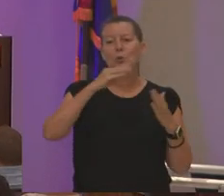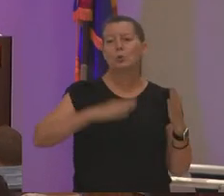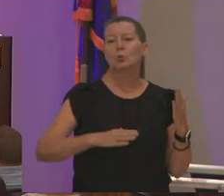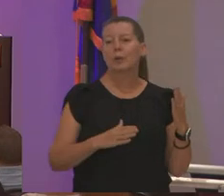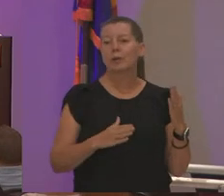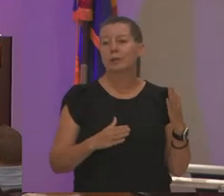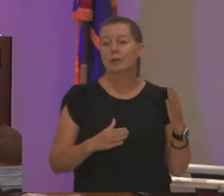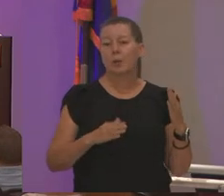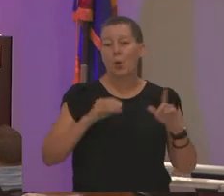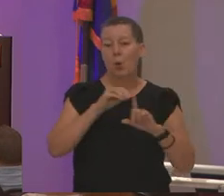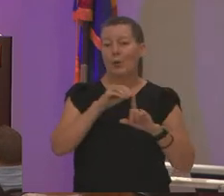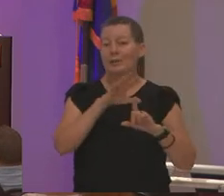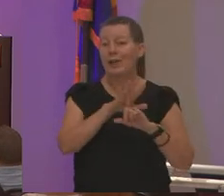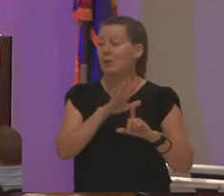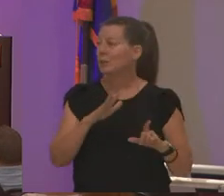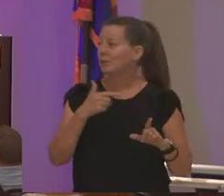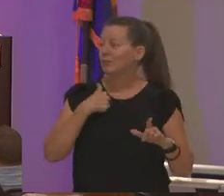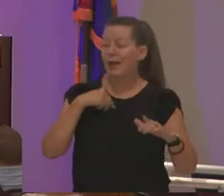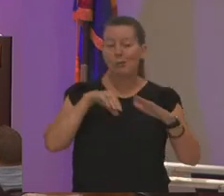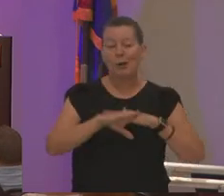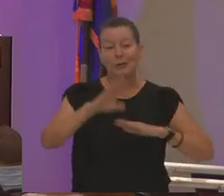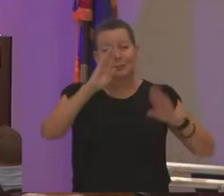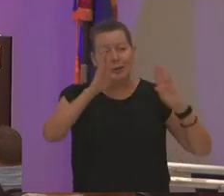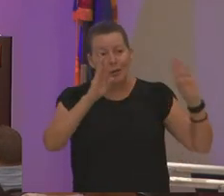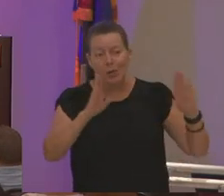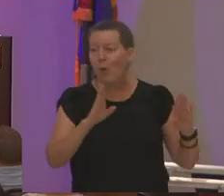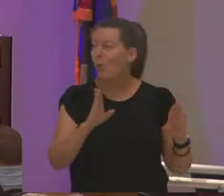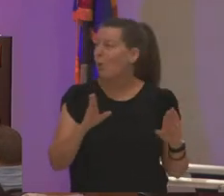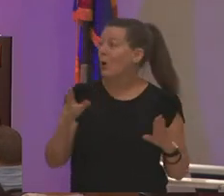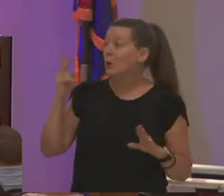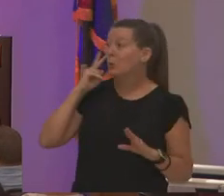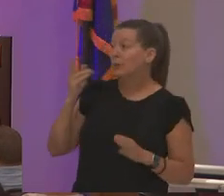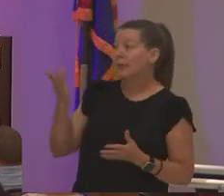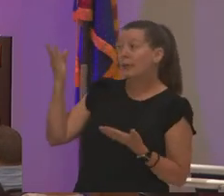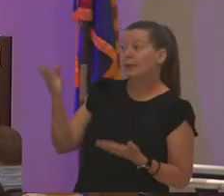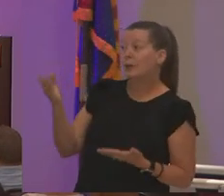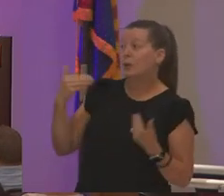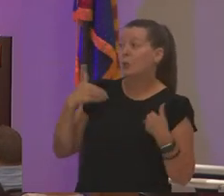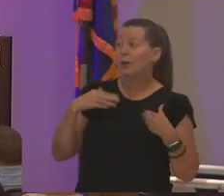orientation i went in and said hello to them and you see here we have students participating in the